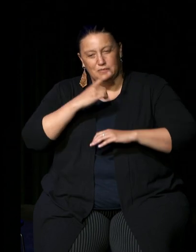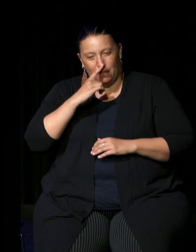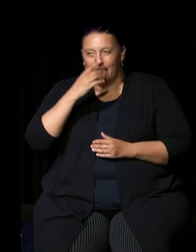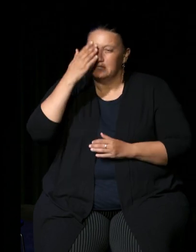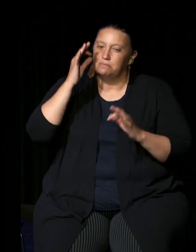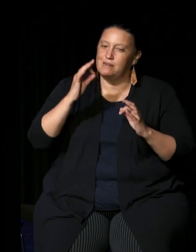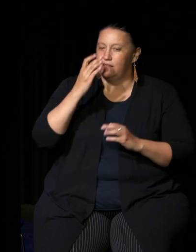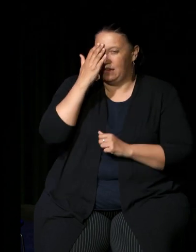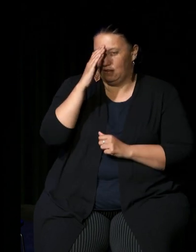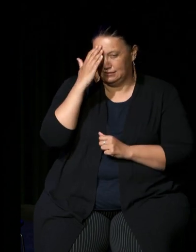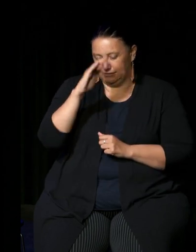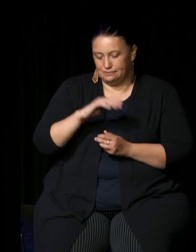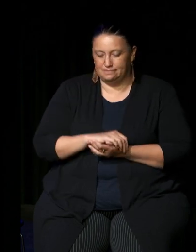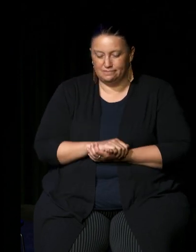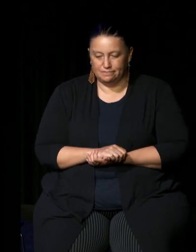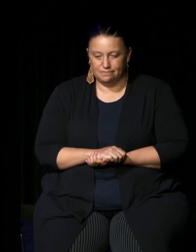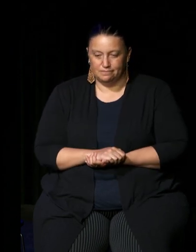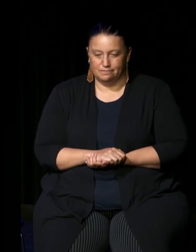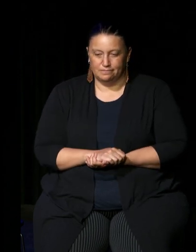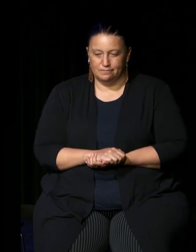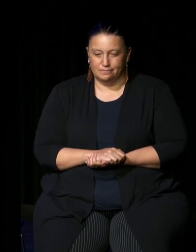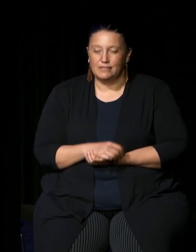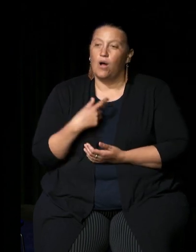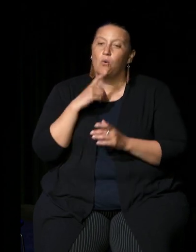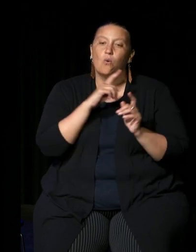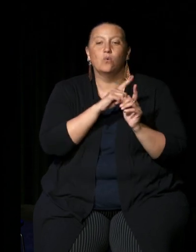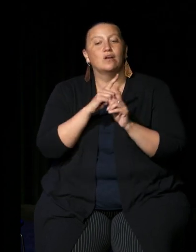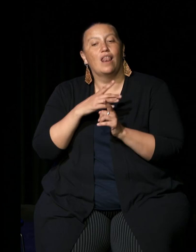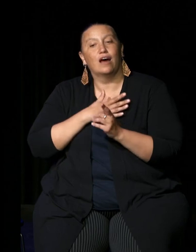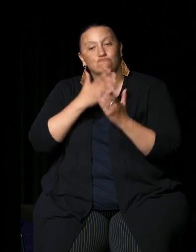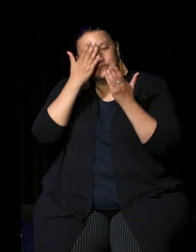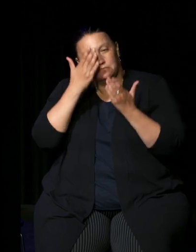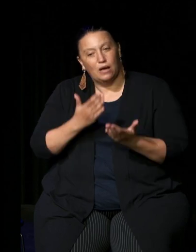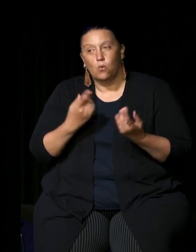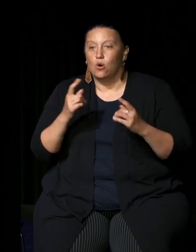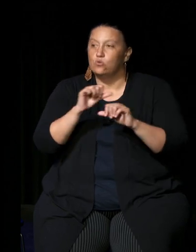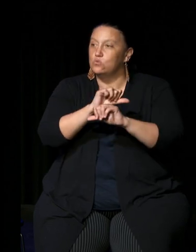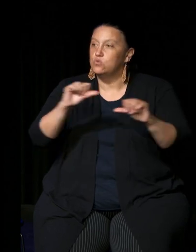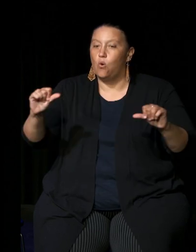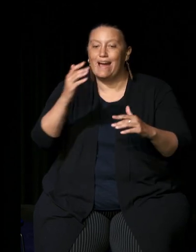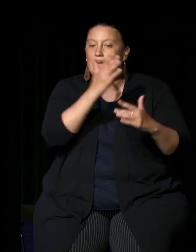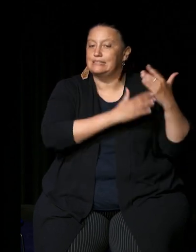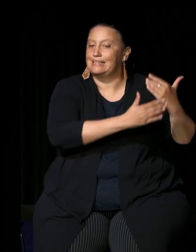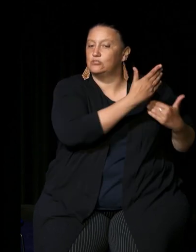it's not only that I'd like to pay my respects to your ancestors your